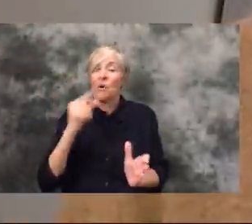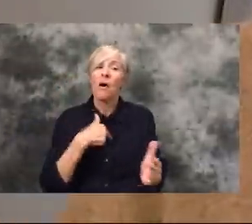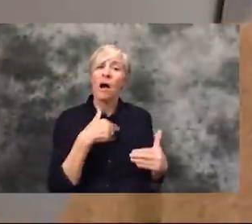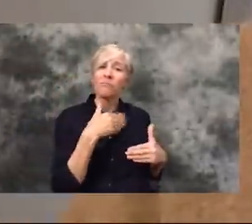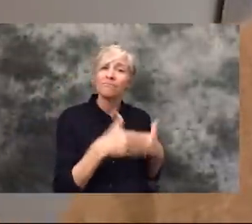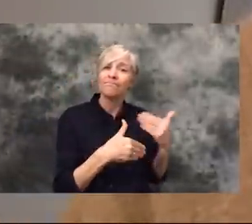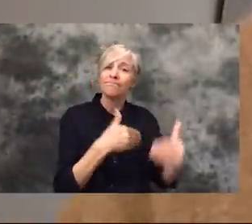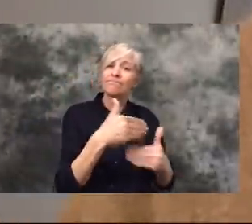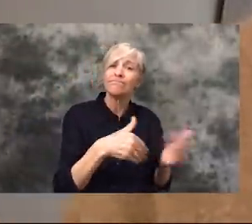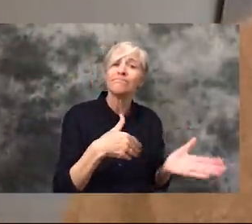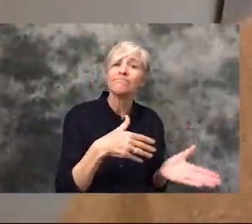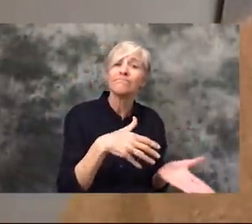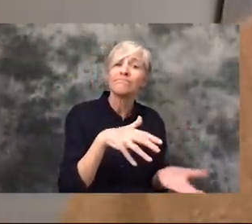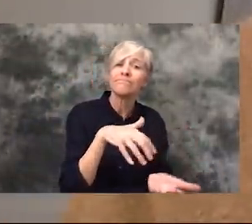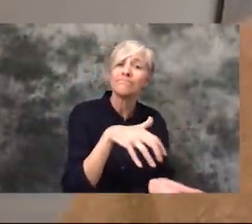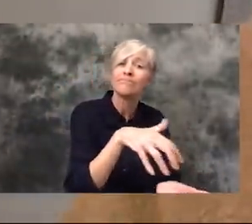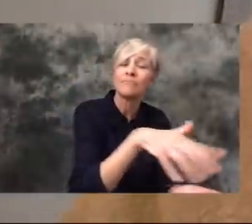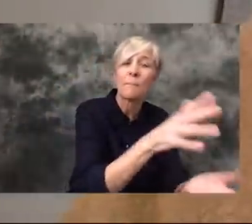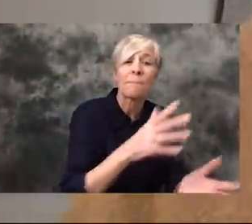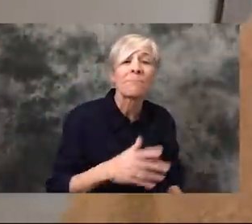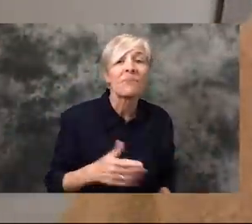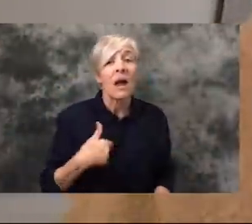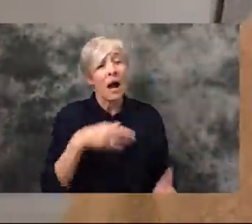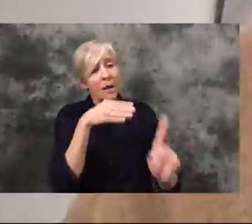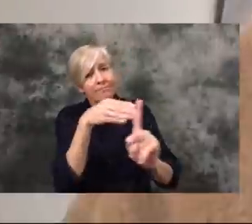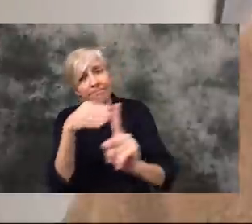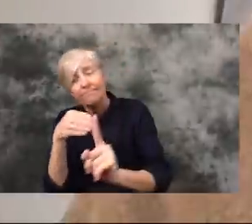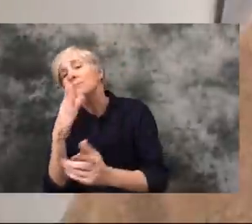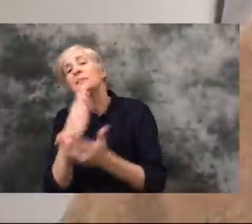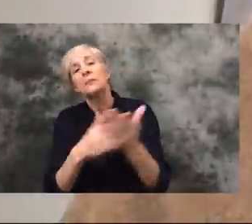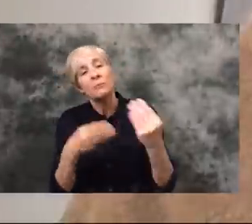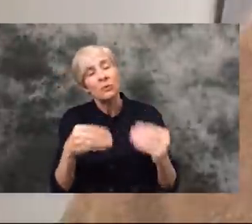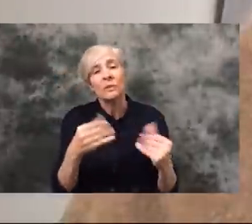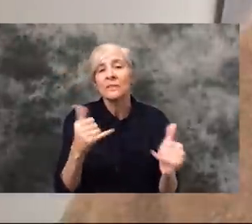say the stores that I do frequent which are a few the shelves you know have